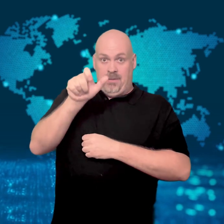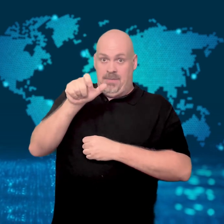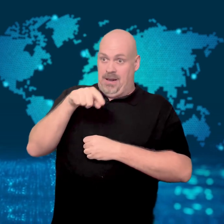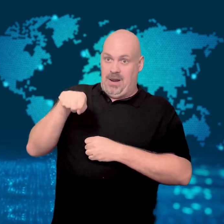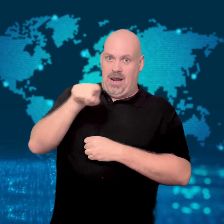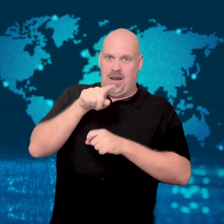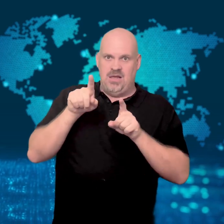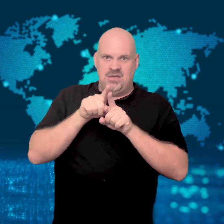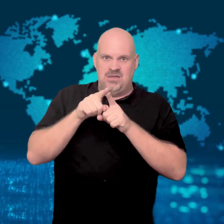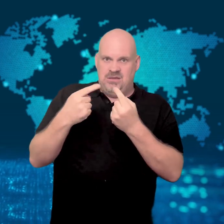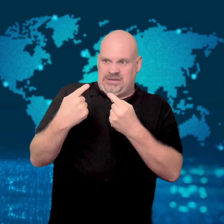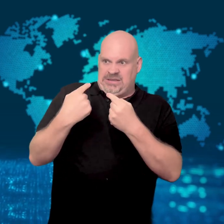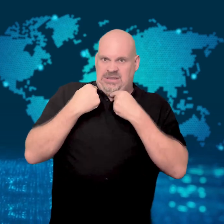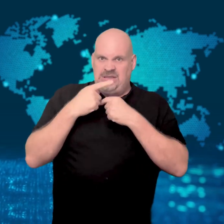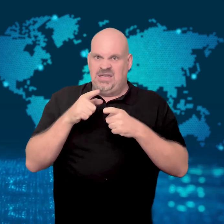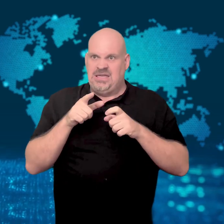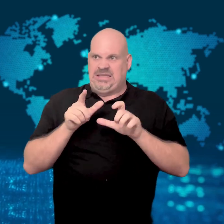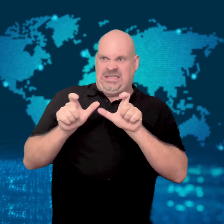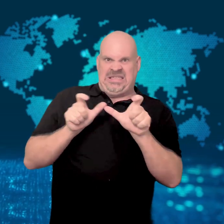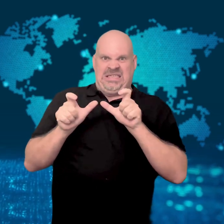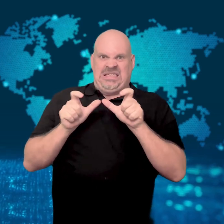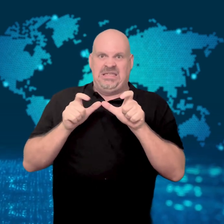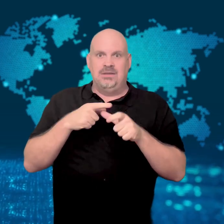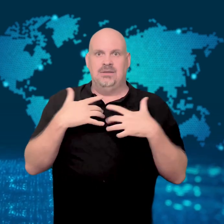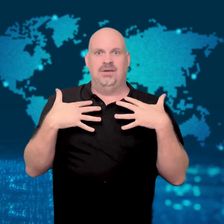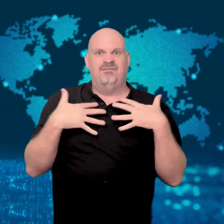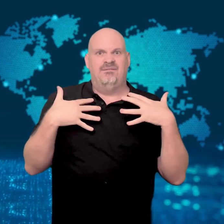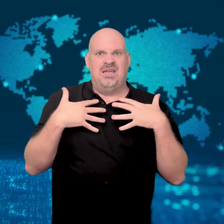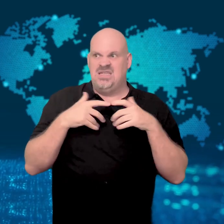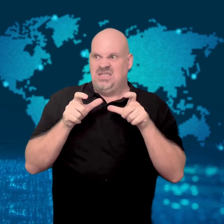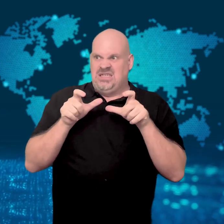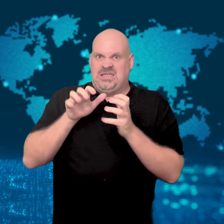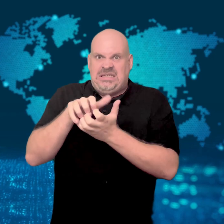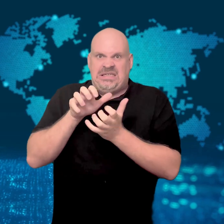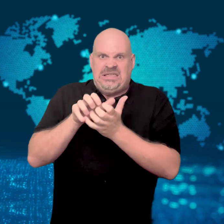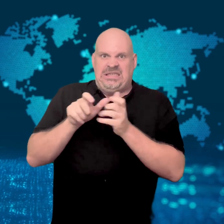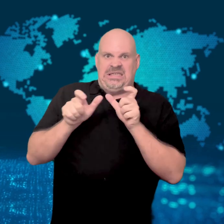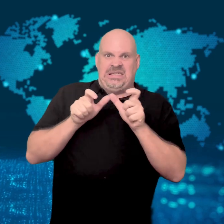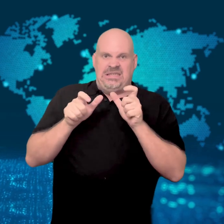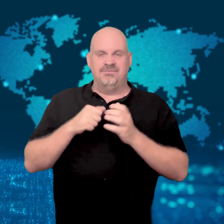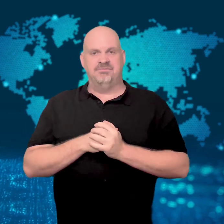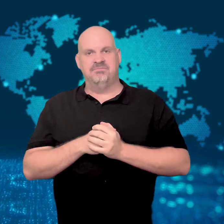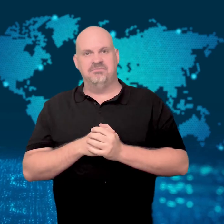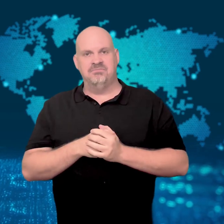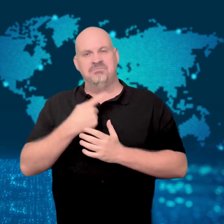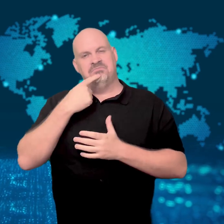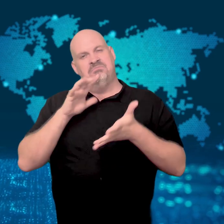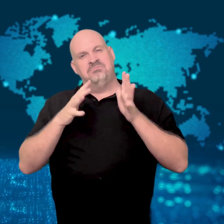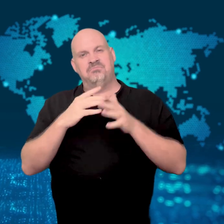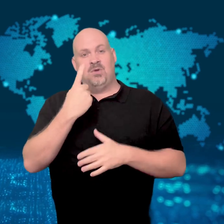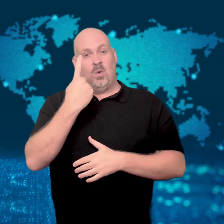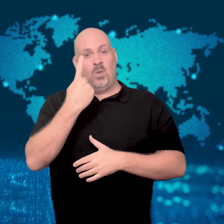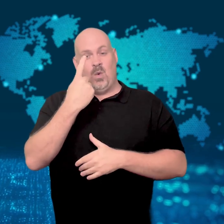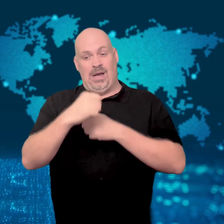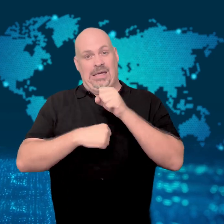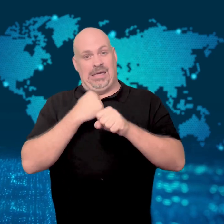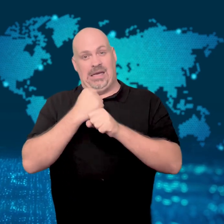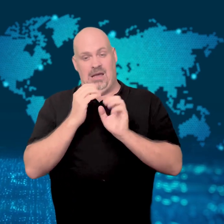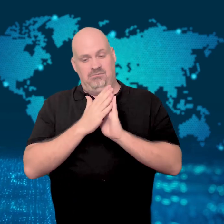Officers said hippos see humans as a threat and act aggressively because of their fear.